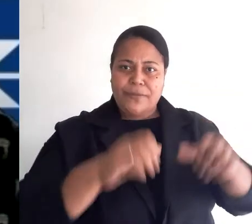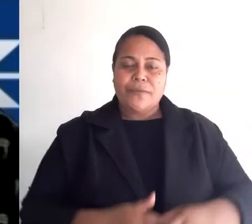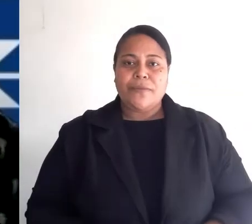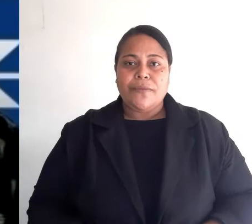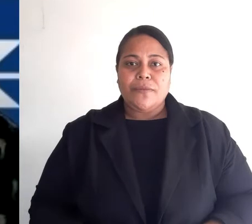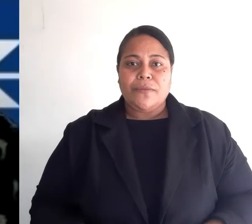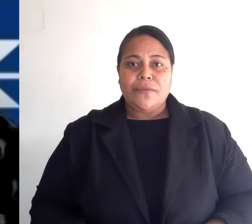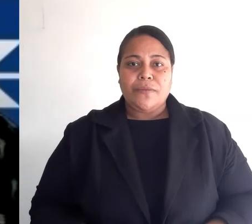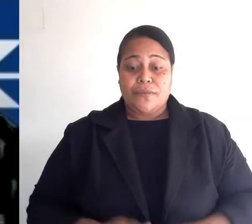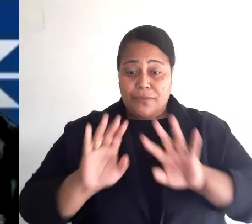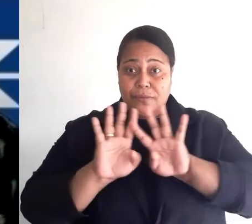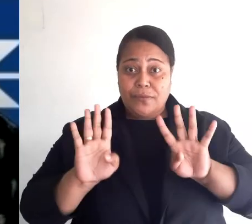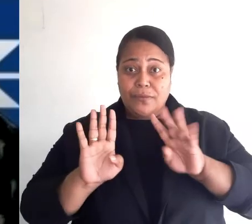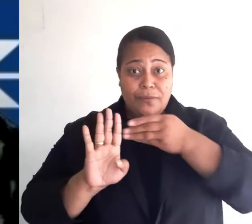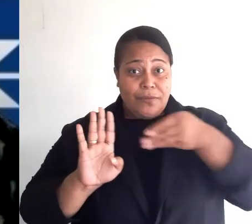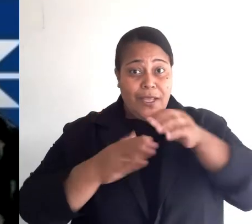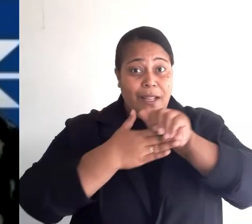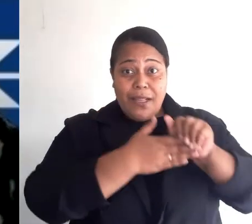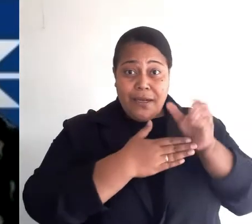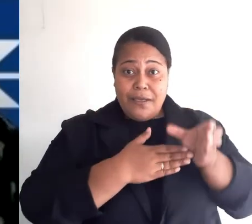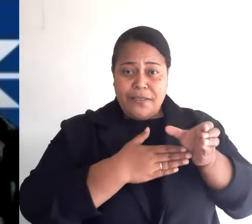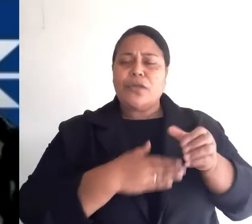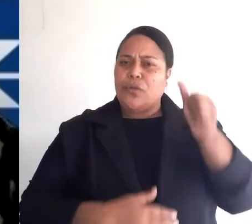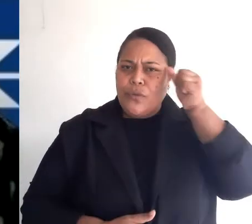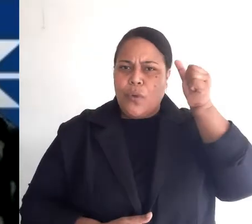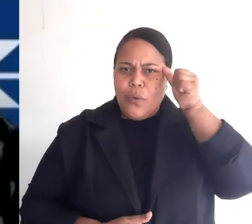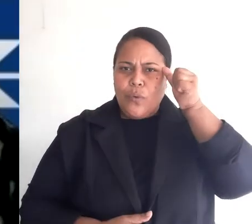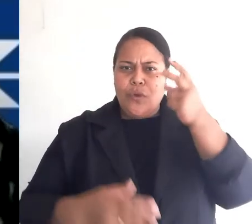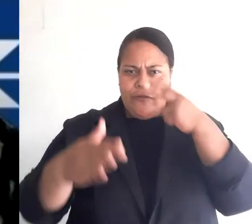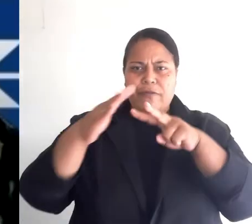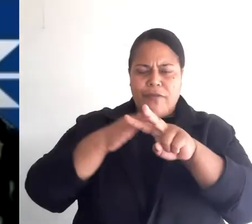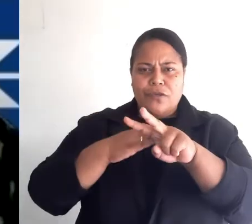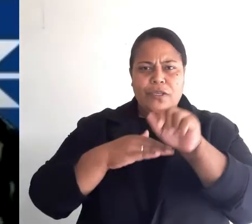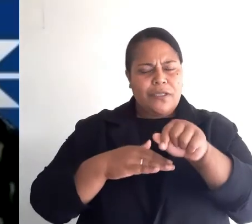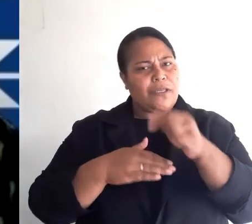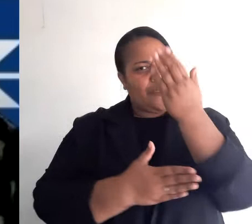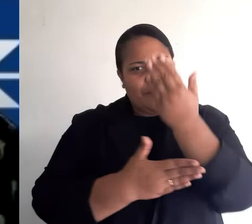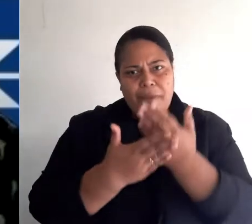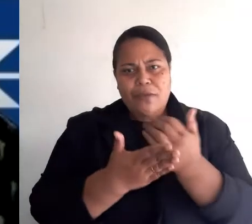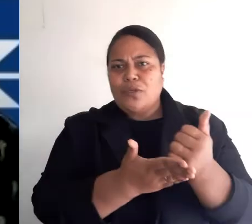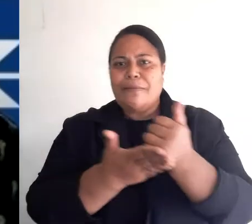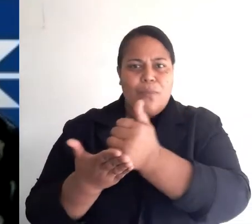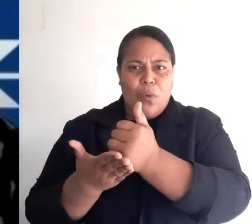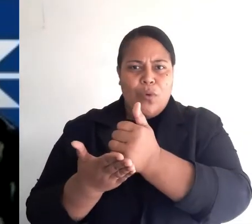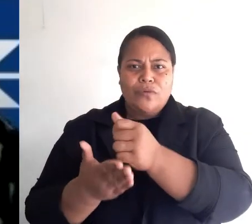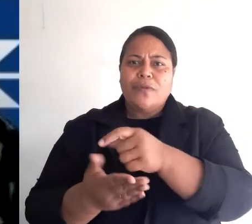Forum Leaders know this vision relies on support and action at all levels, from all our people,